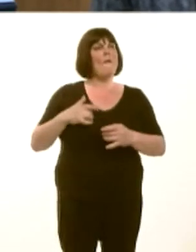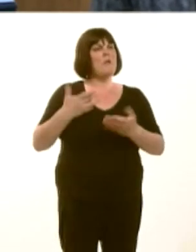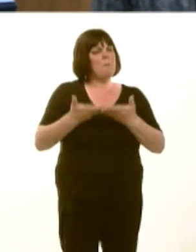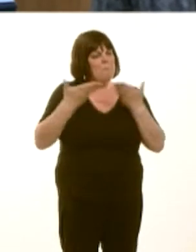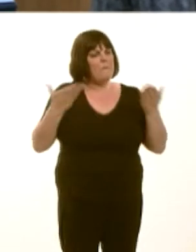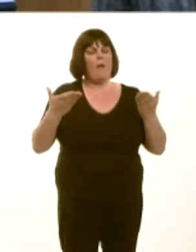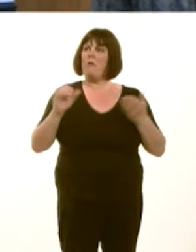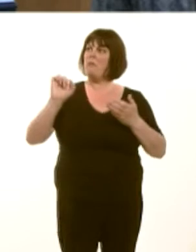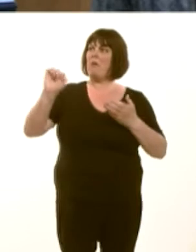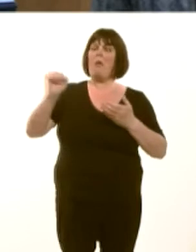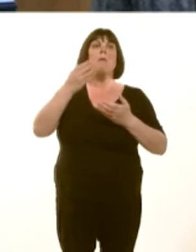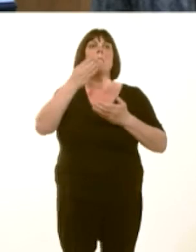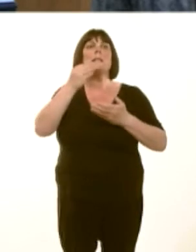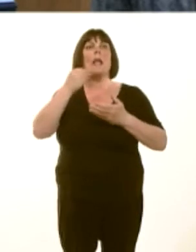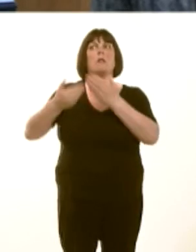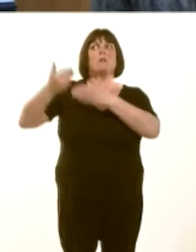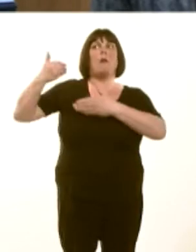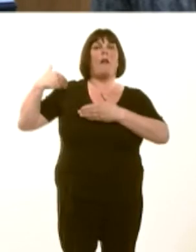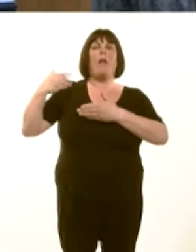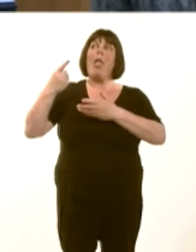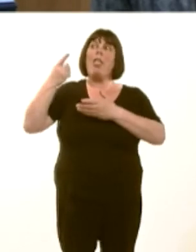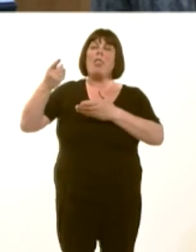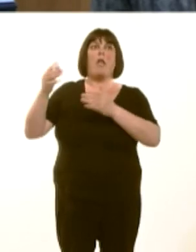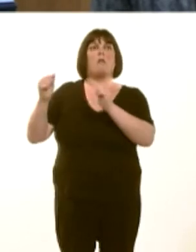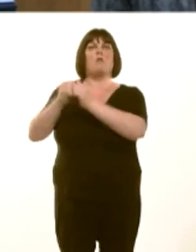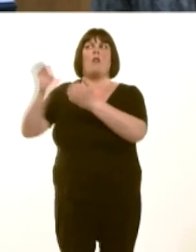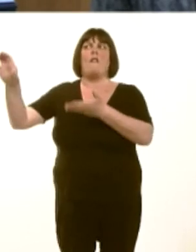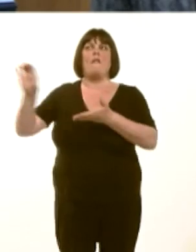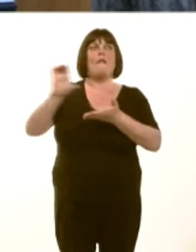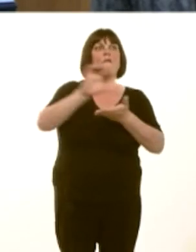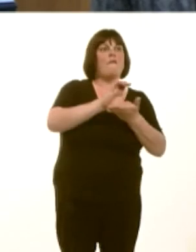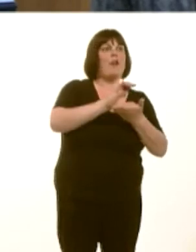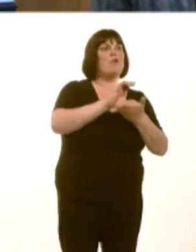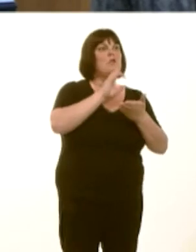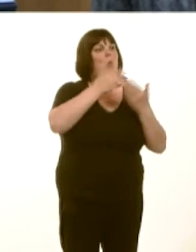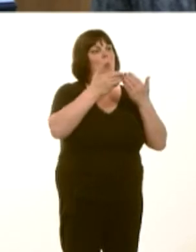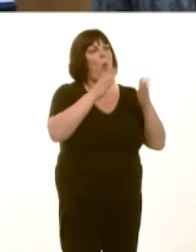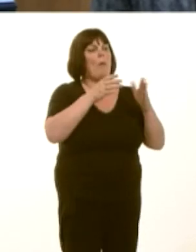then are rectified through money being made available for restoration, should it be needed,